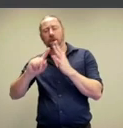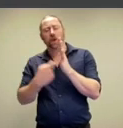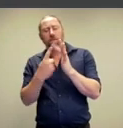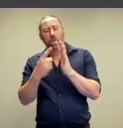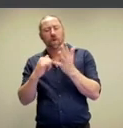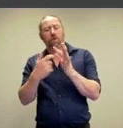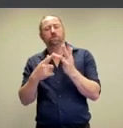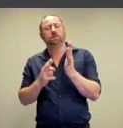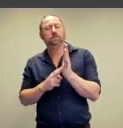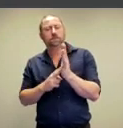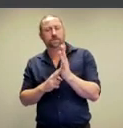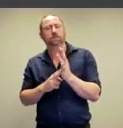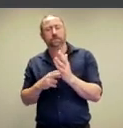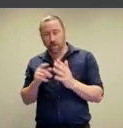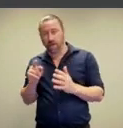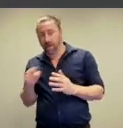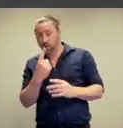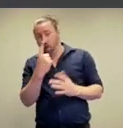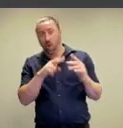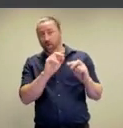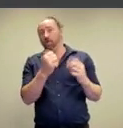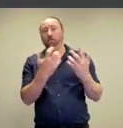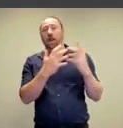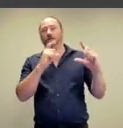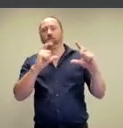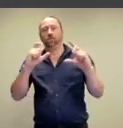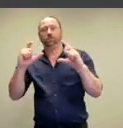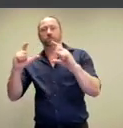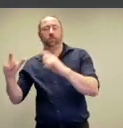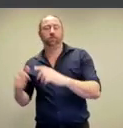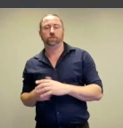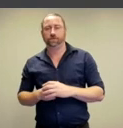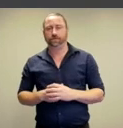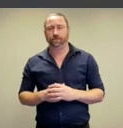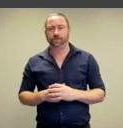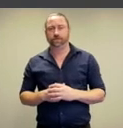we're looking at is just